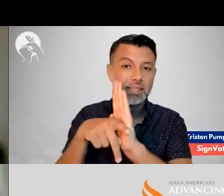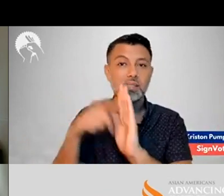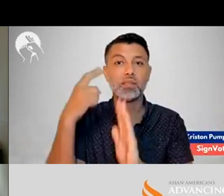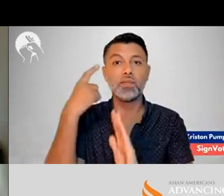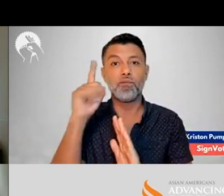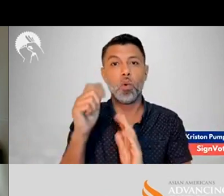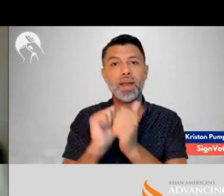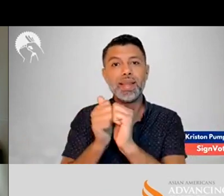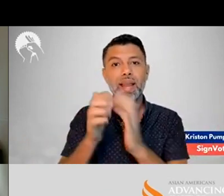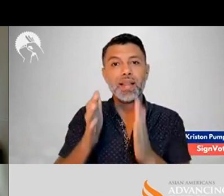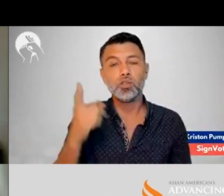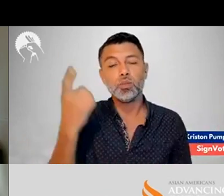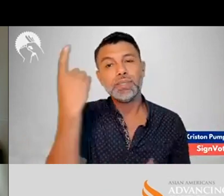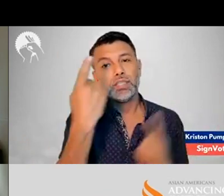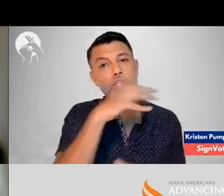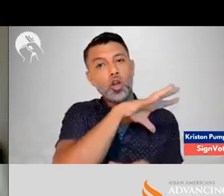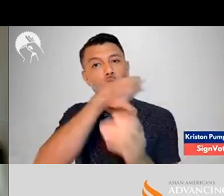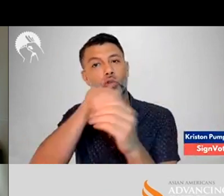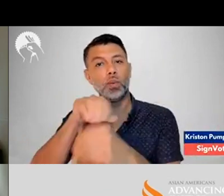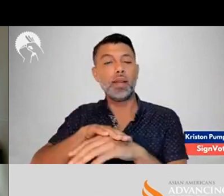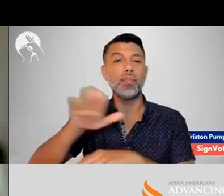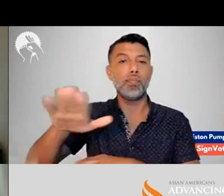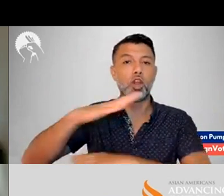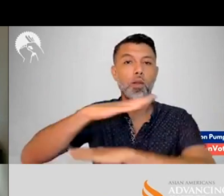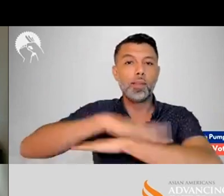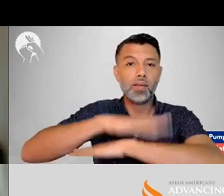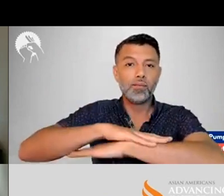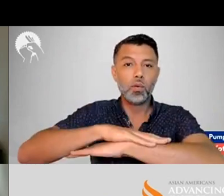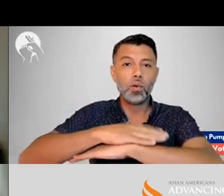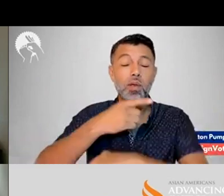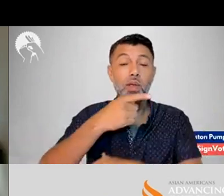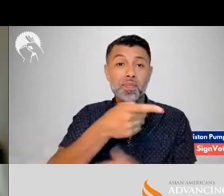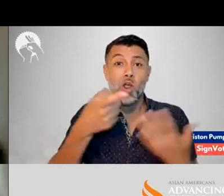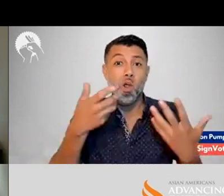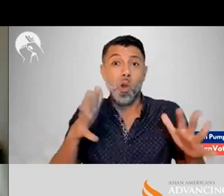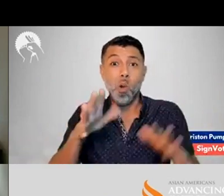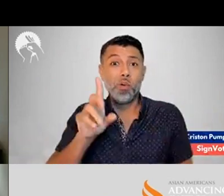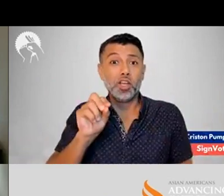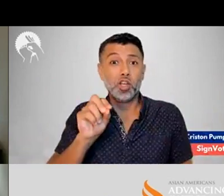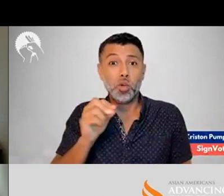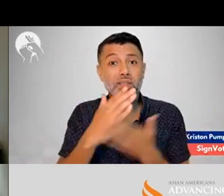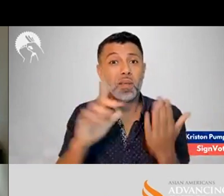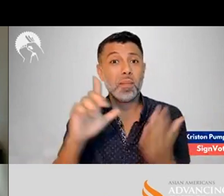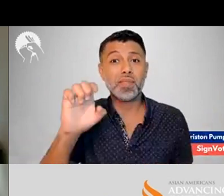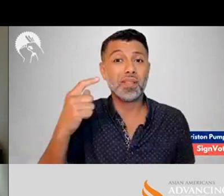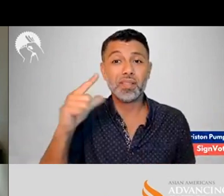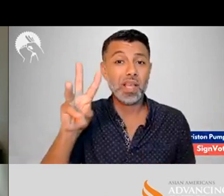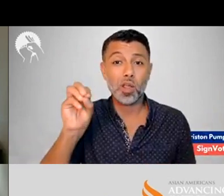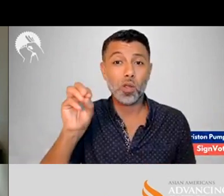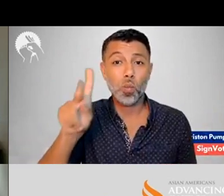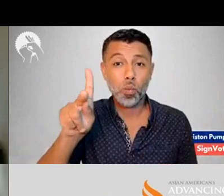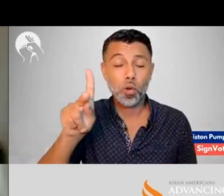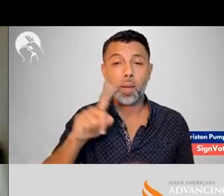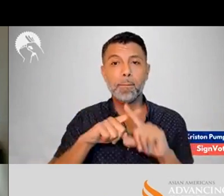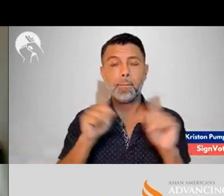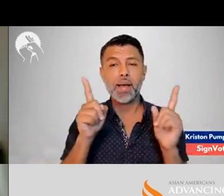develop policies, and to include the candidates, and what their platforms are and make that